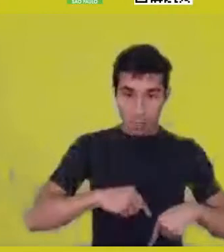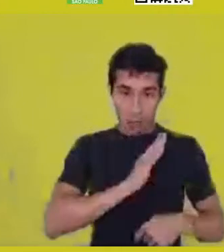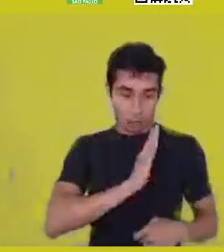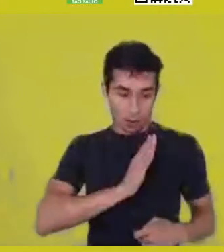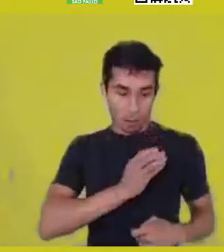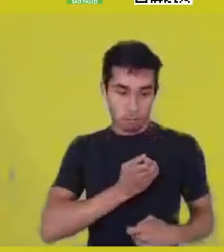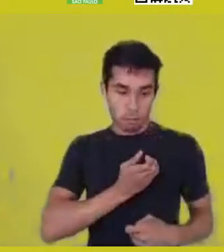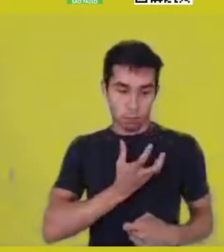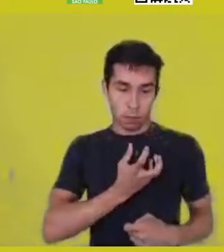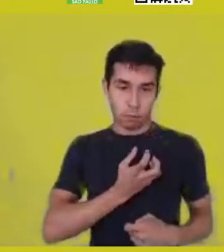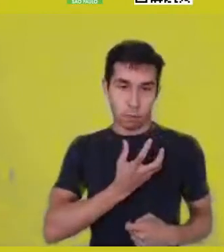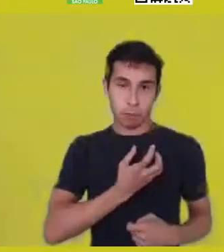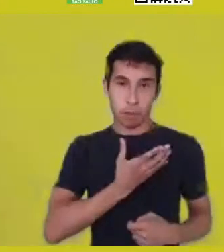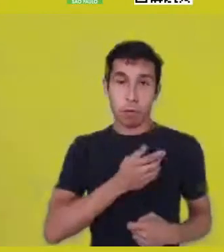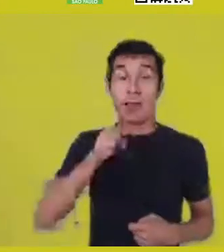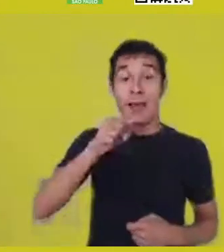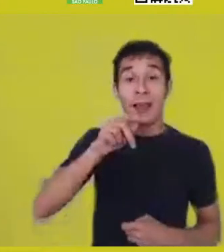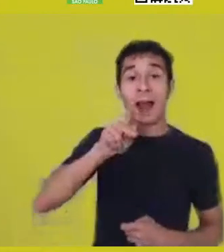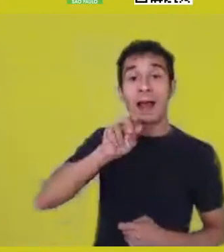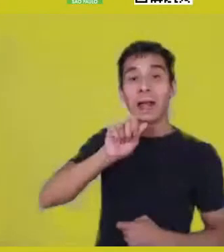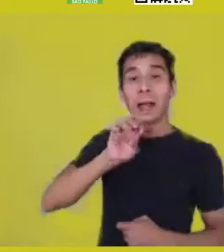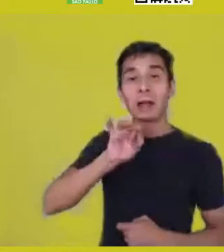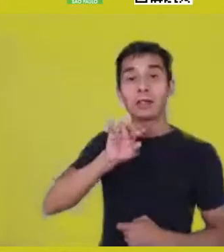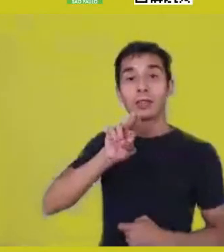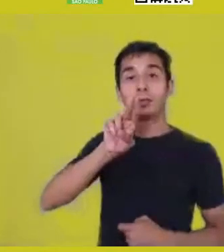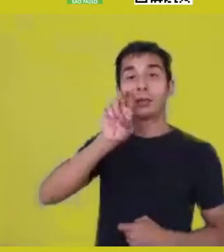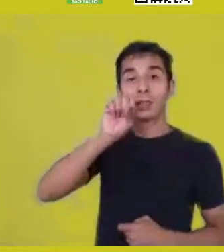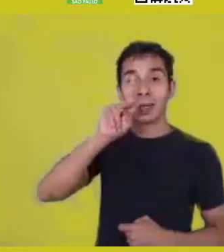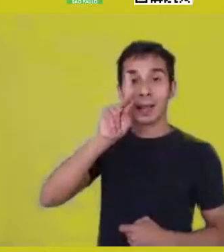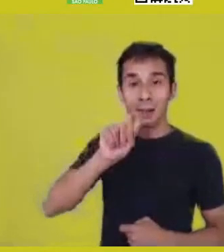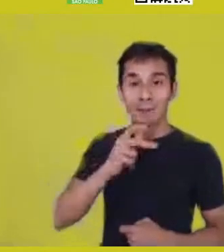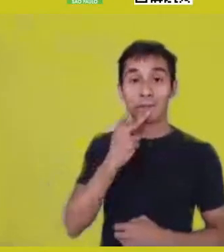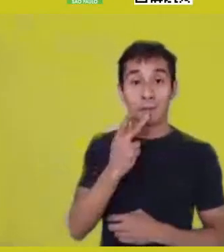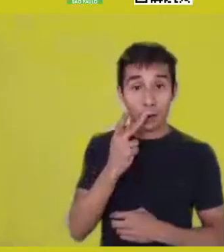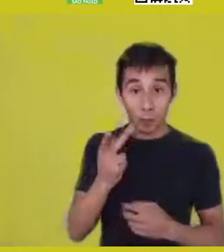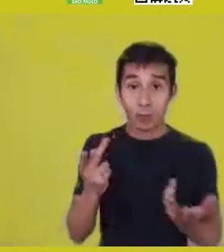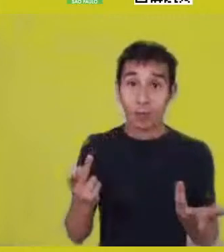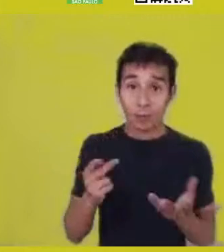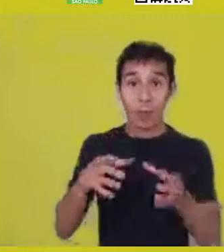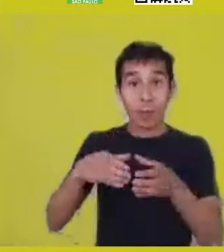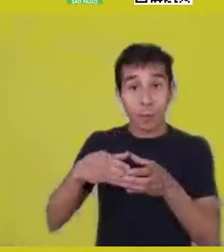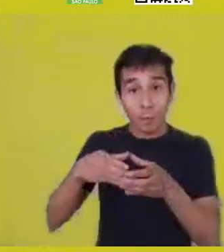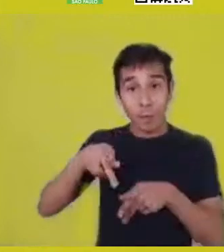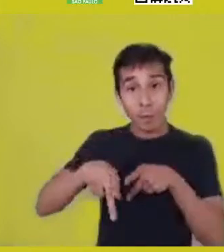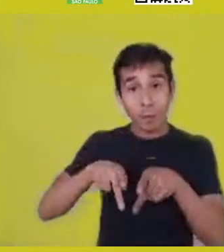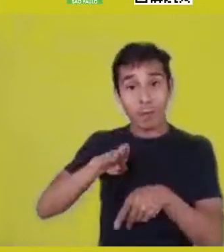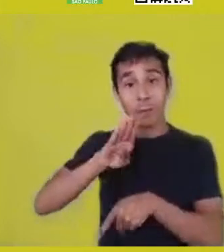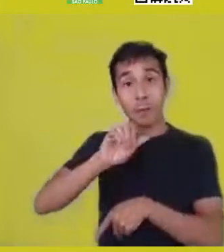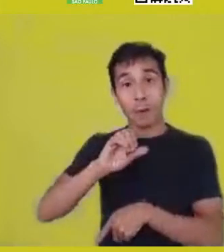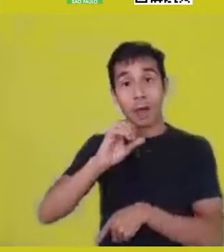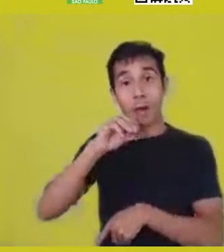about the centrality of the heart, which the Bakongo call ntima, which is also, therefore, memory.